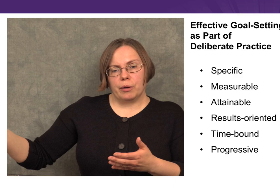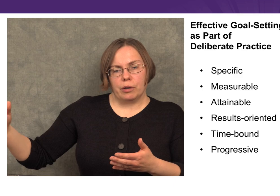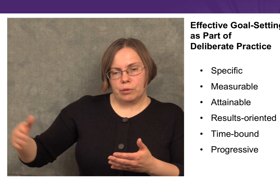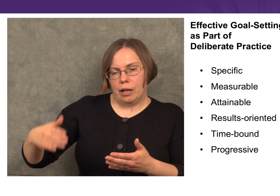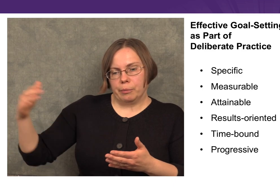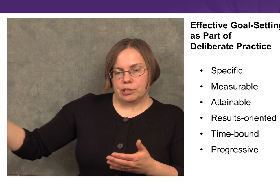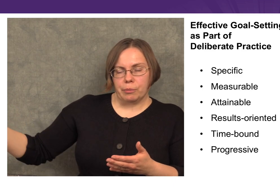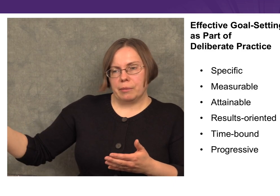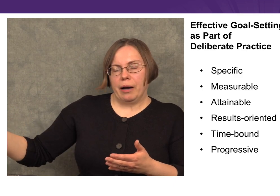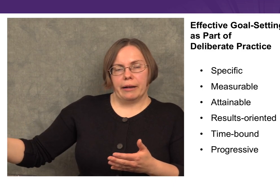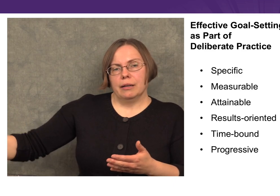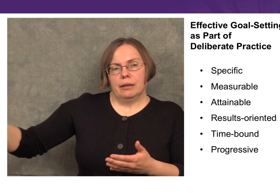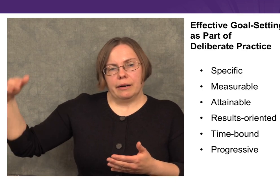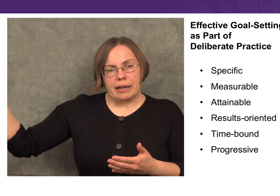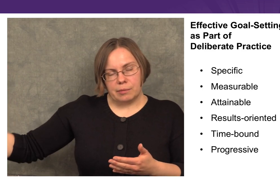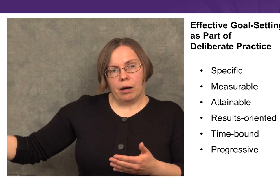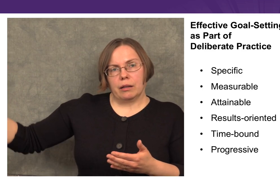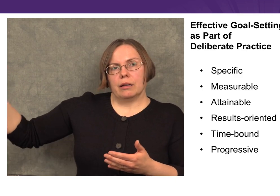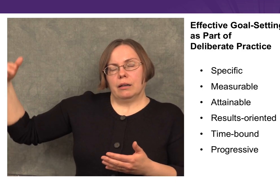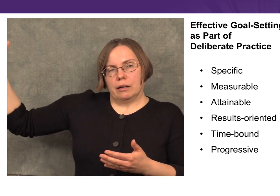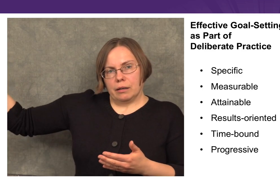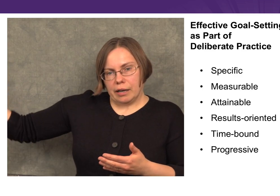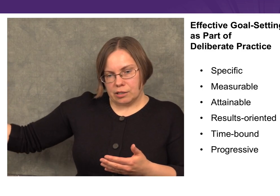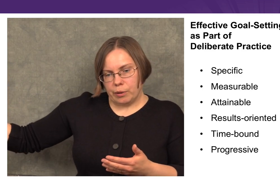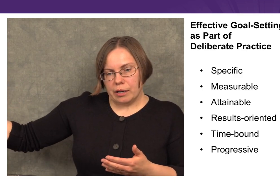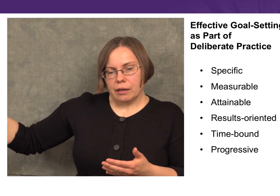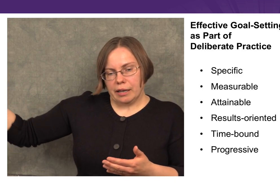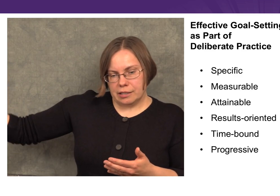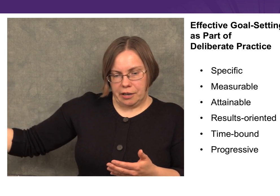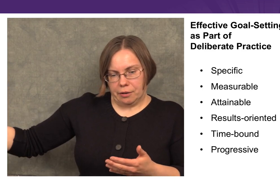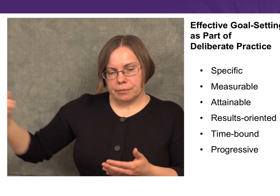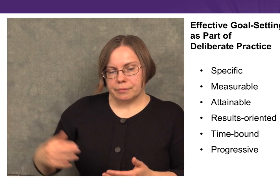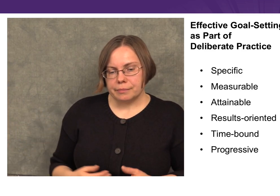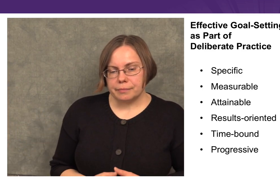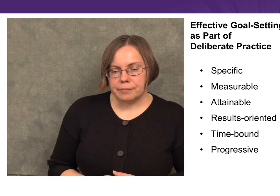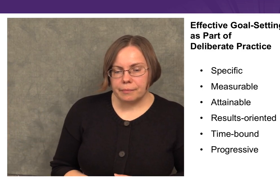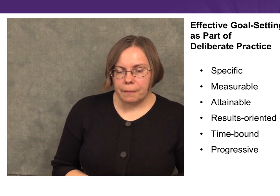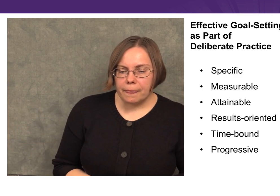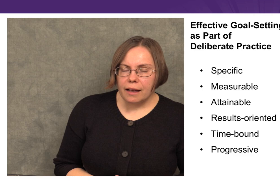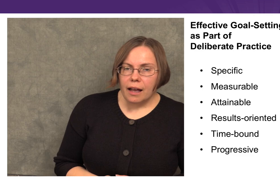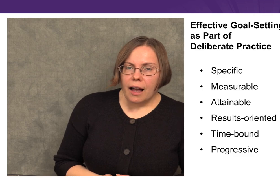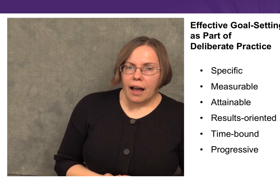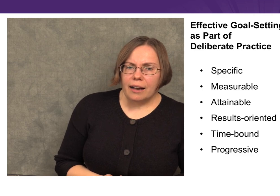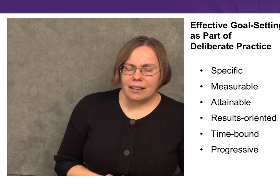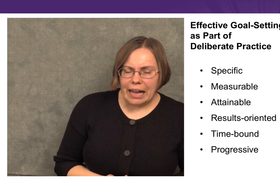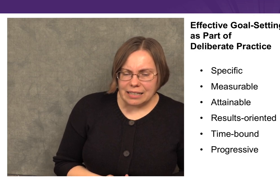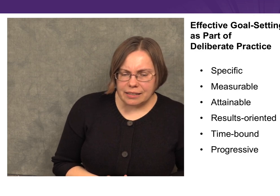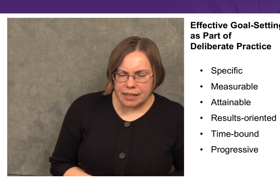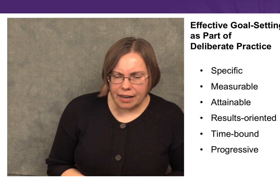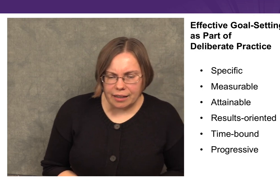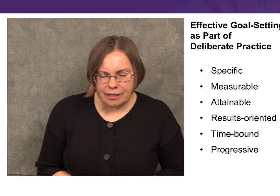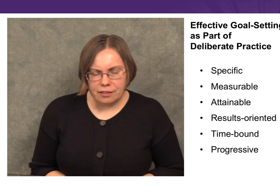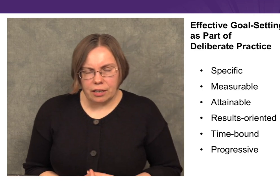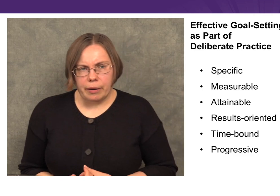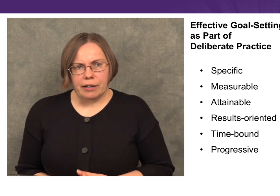that we want to accomplish something by next month, next week, next year. Another thing that I am going to talk about